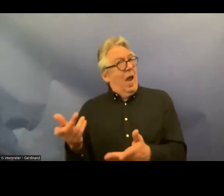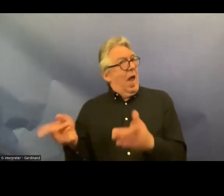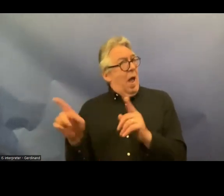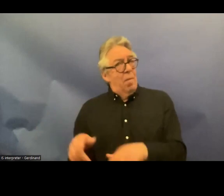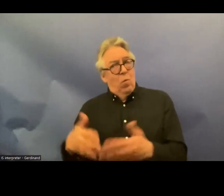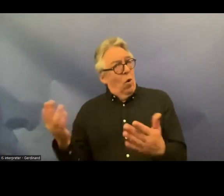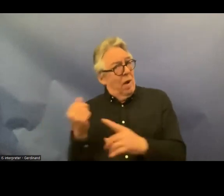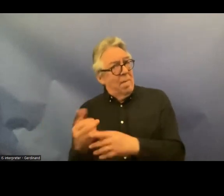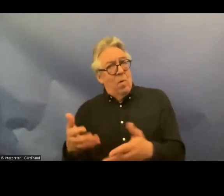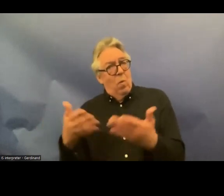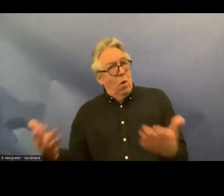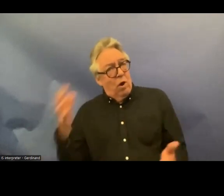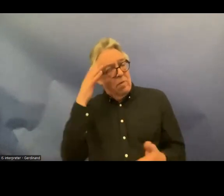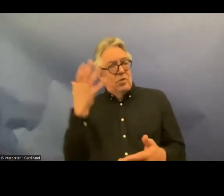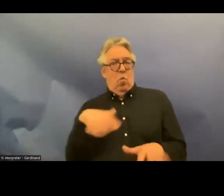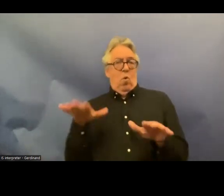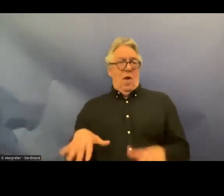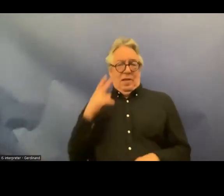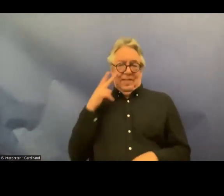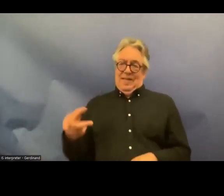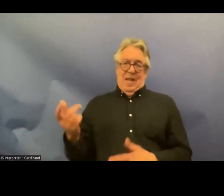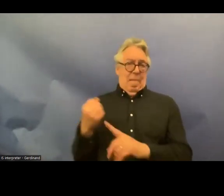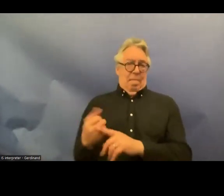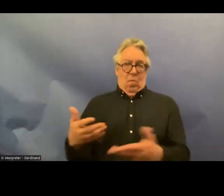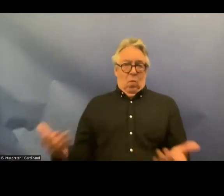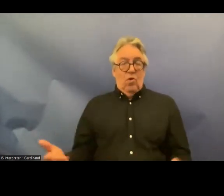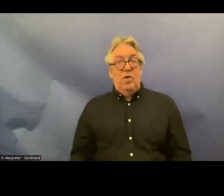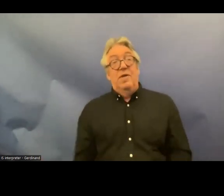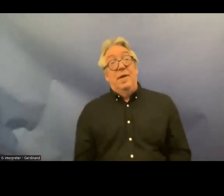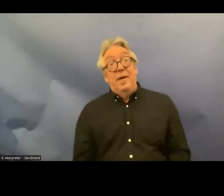um and what I want to emphasize is that in addition to the recommendations by